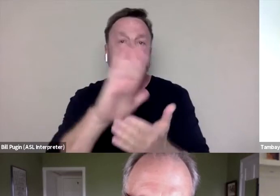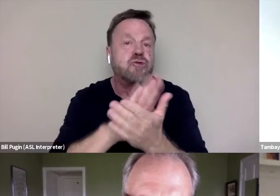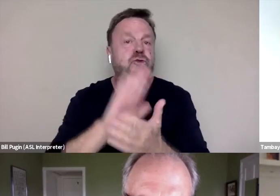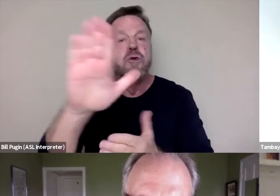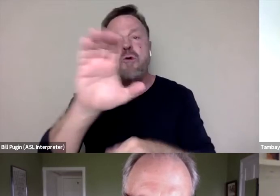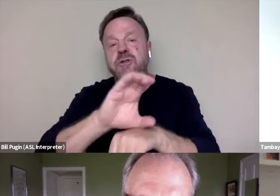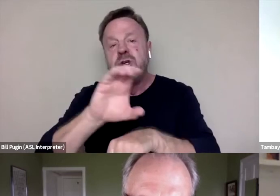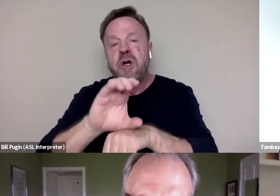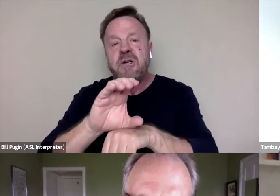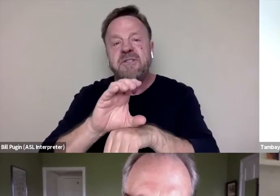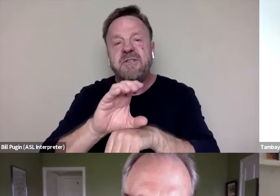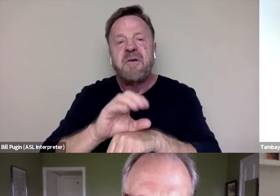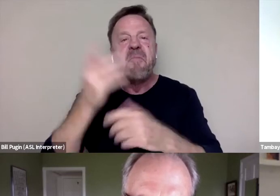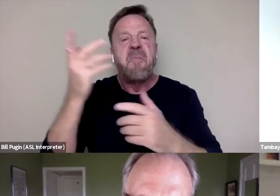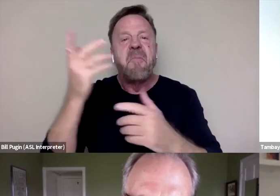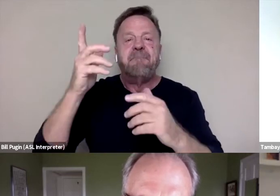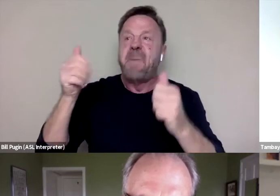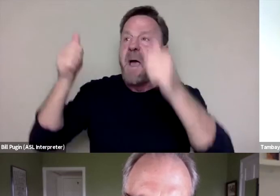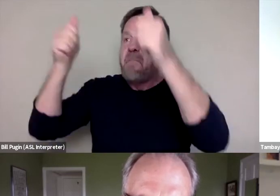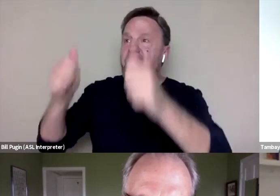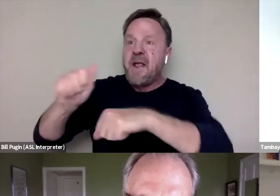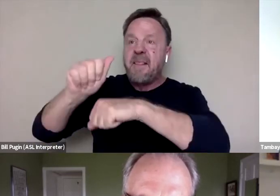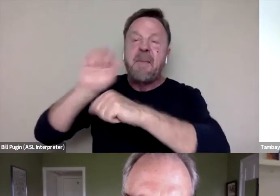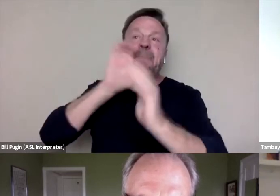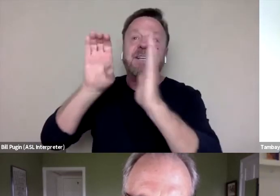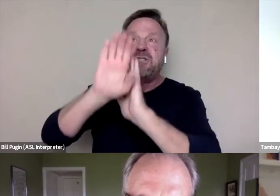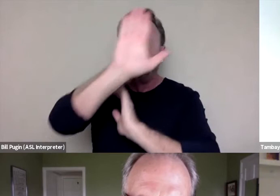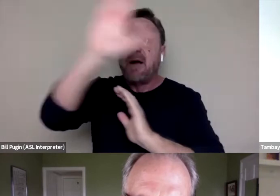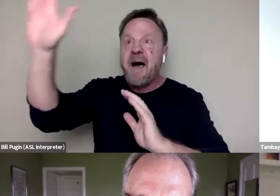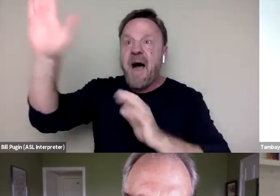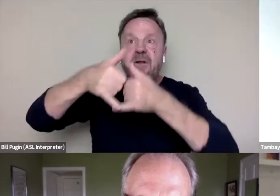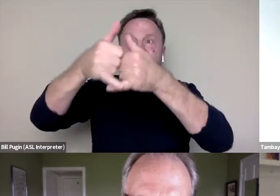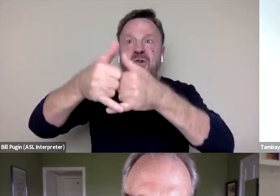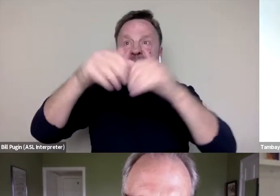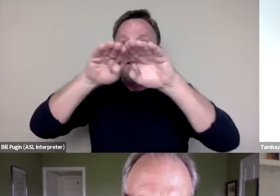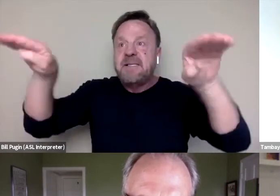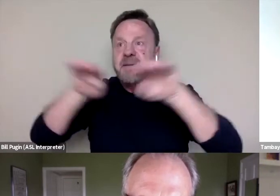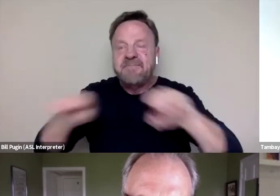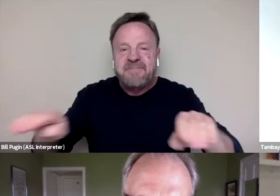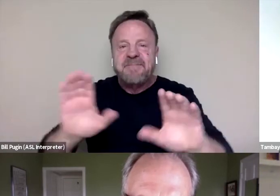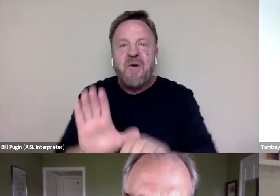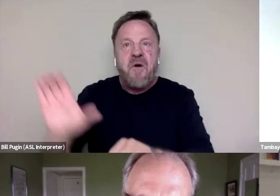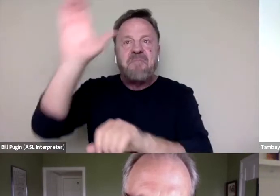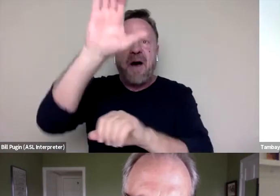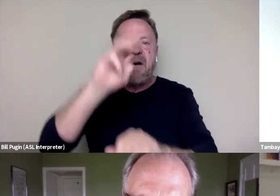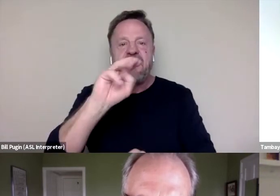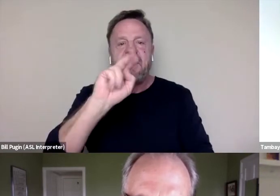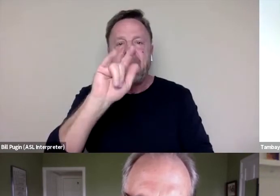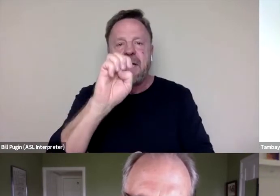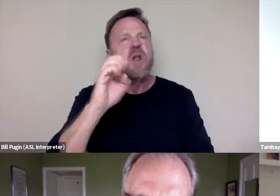by hanging their picture up above the trophy case or above the mantle, knowing there were people that were victimized by that person